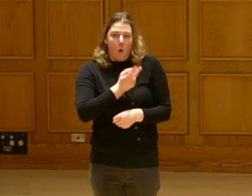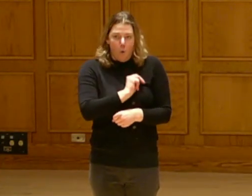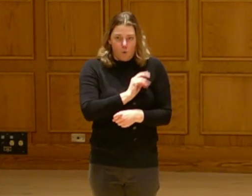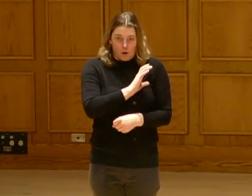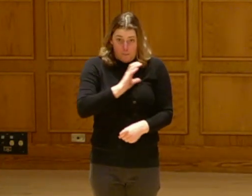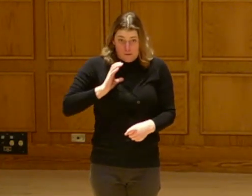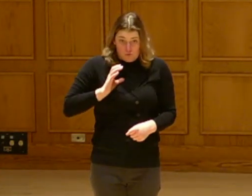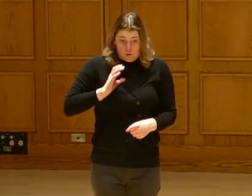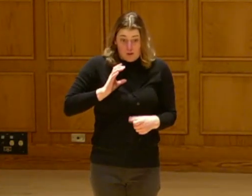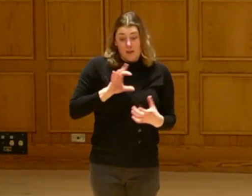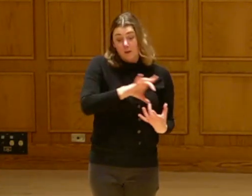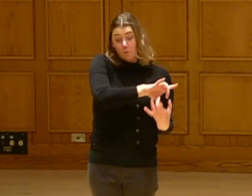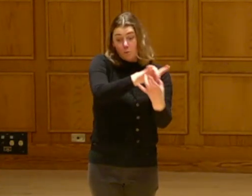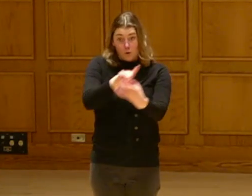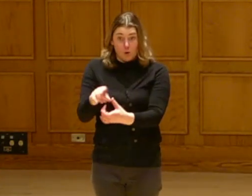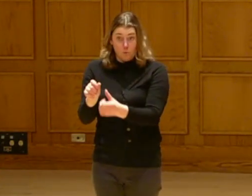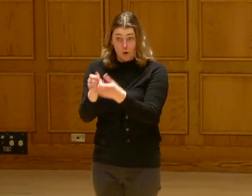That will work in conjunction with the public utilities commission.